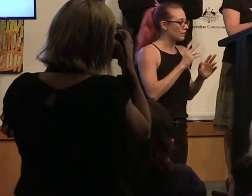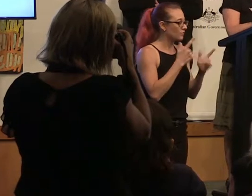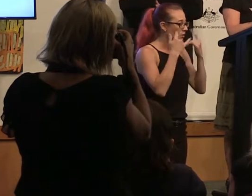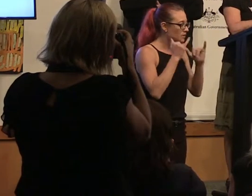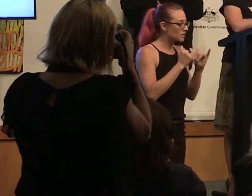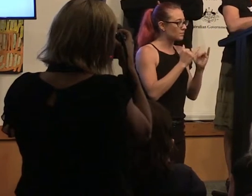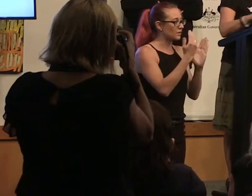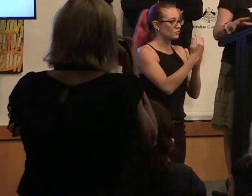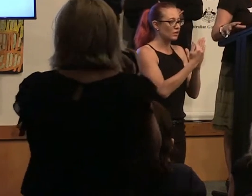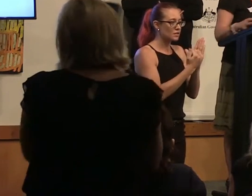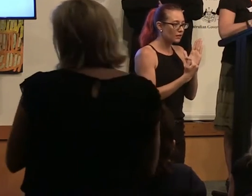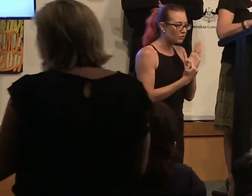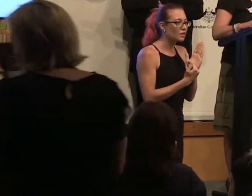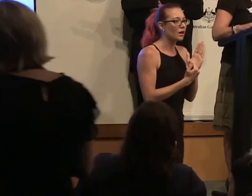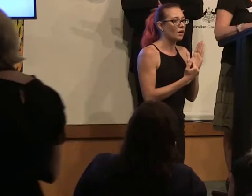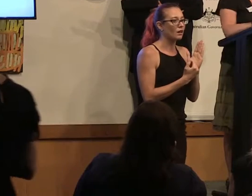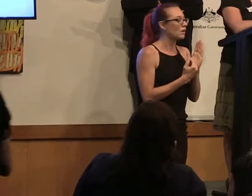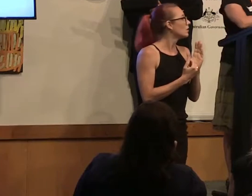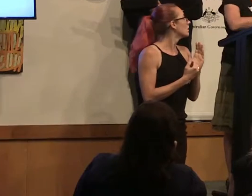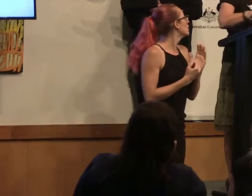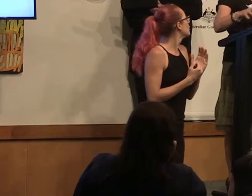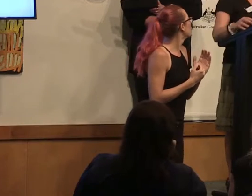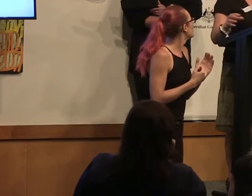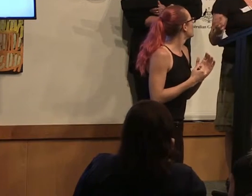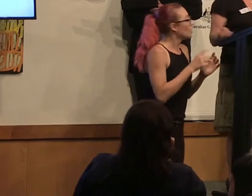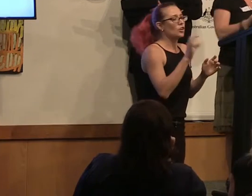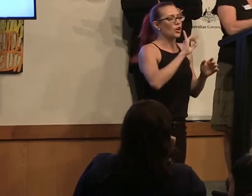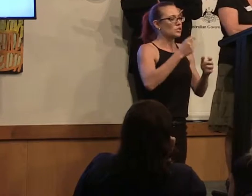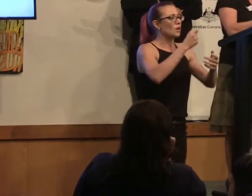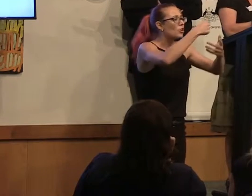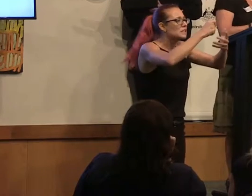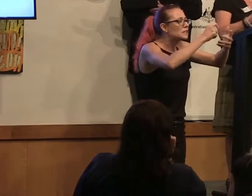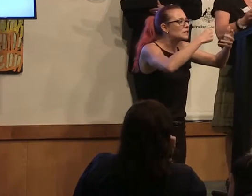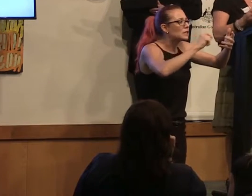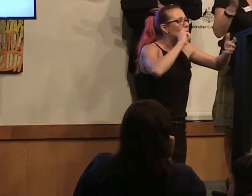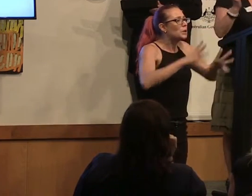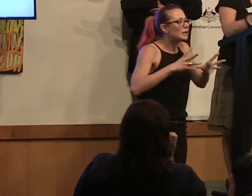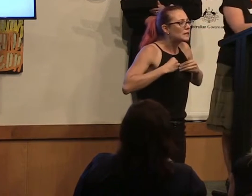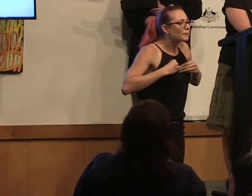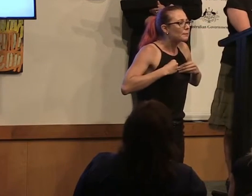criteria - it was not overwhelming it wouldn't be just if you tick all these boxes, your projects going to get money in development and it's all going to be